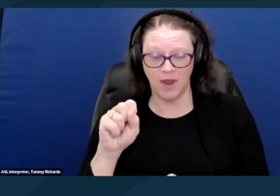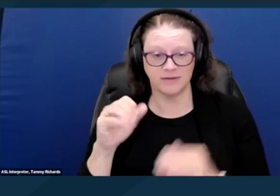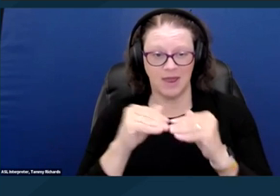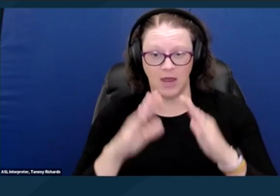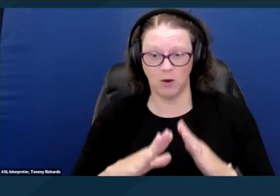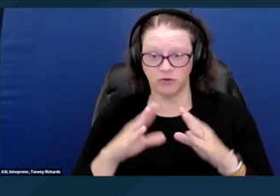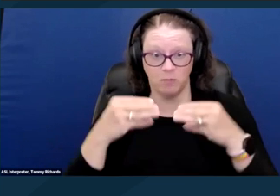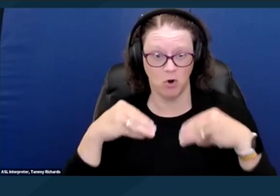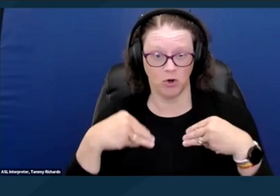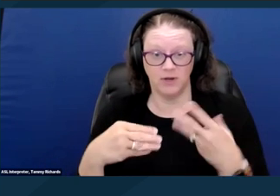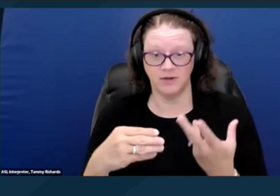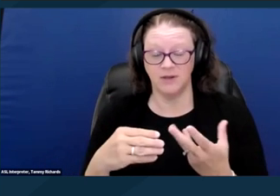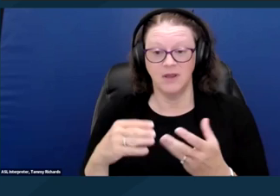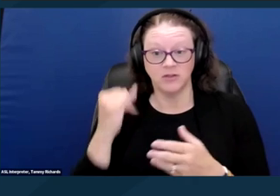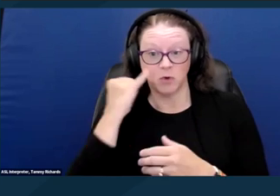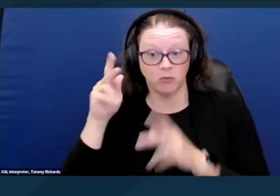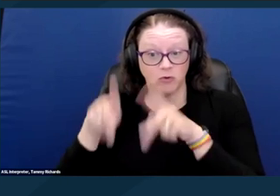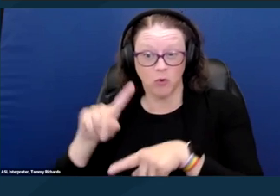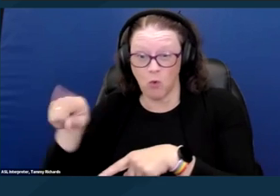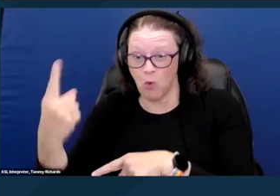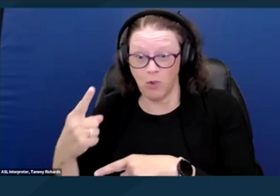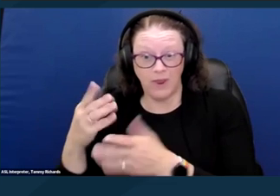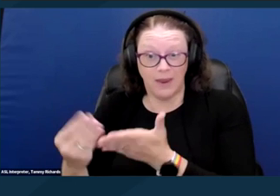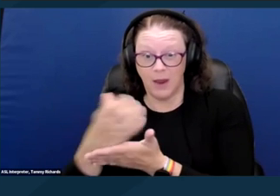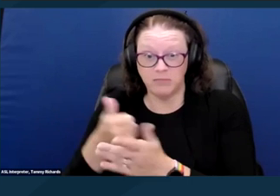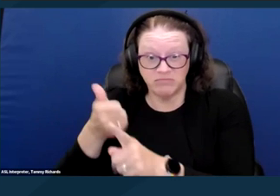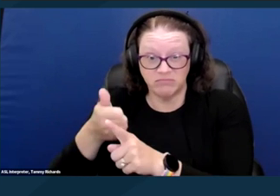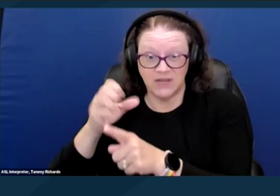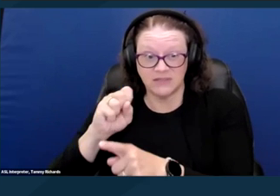can afford a safe, decent apartment without rental assistance.